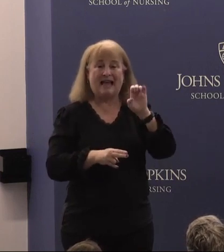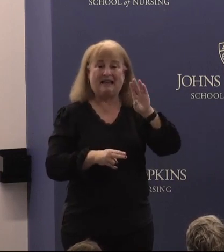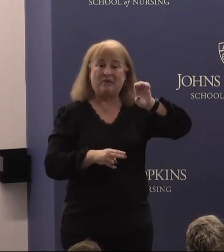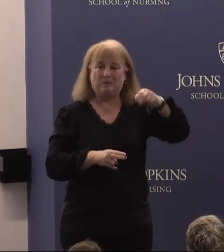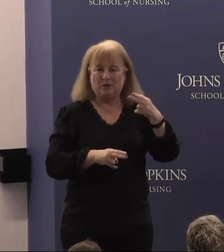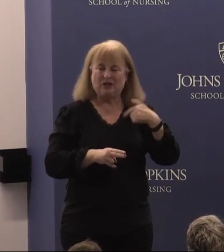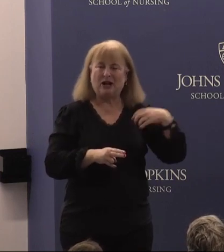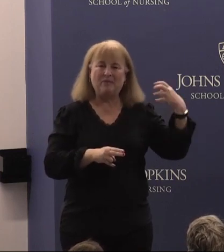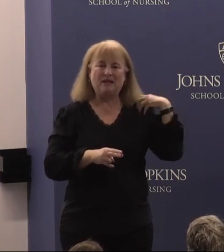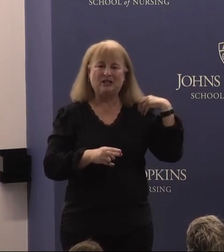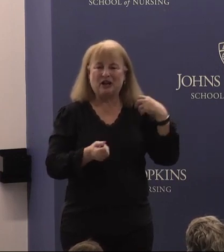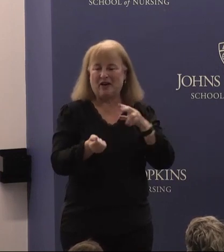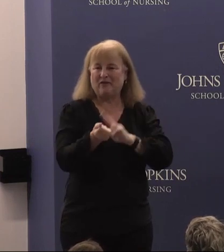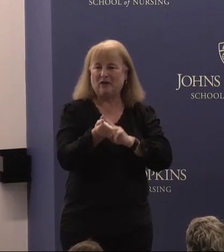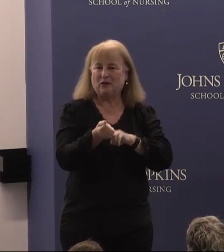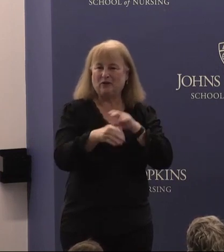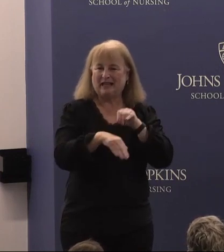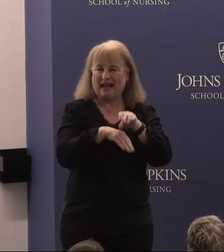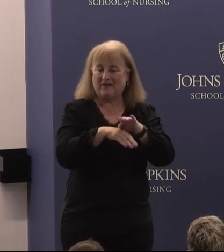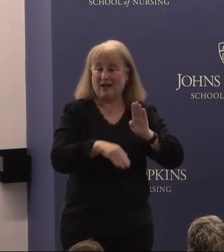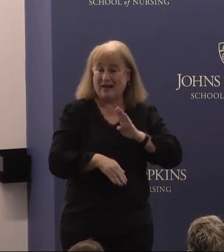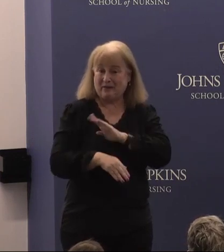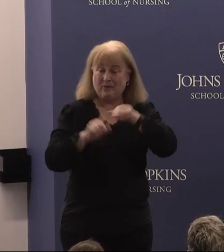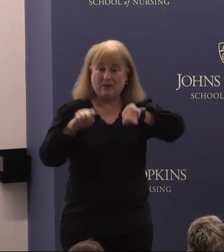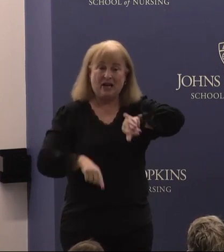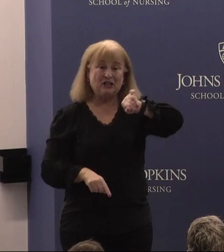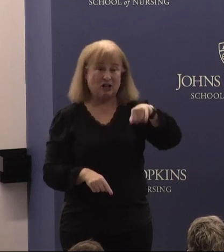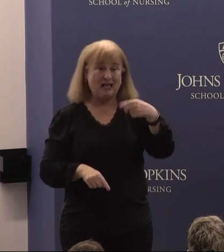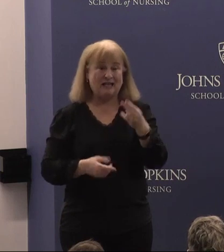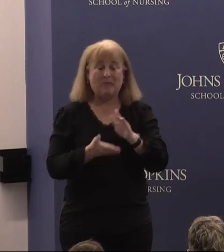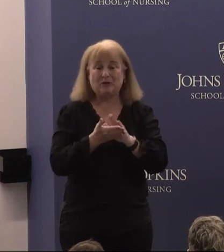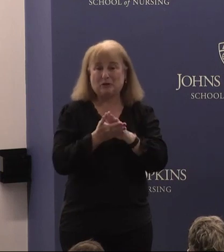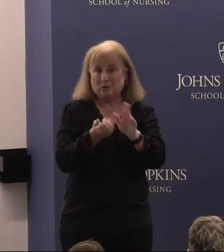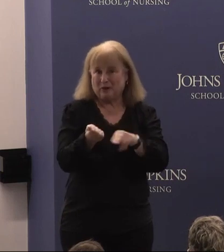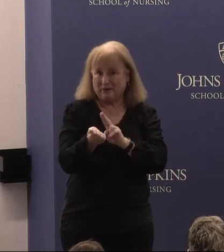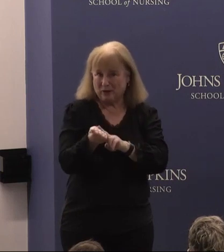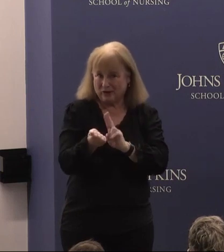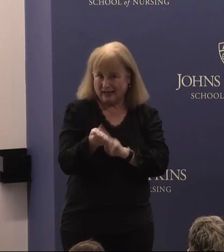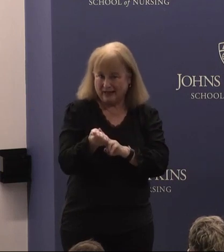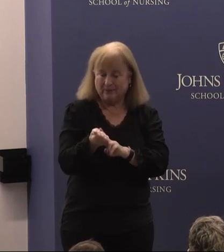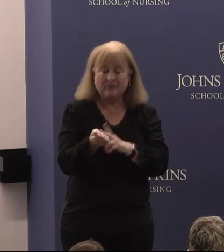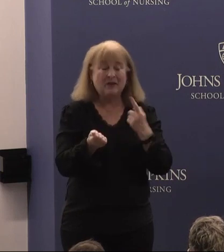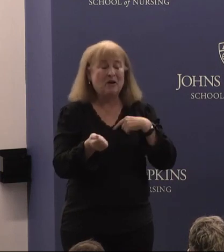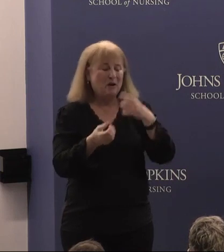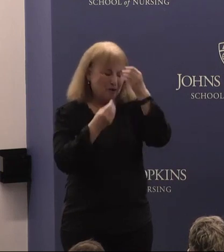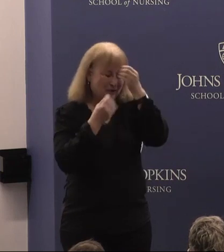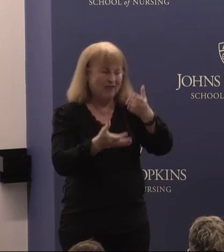Nursery Advisory Board. At Johns Hopkins School of Nursing, we extend a warm welcome to our